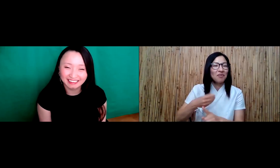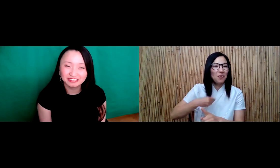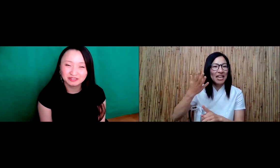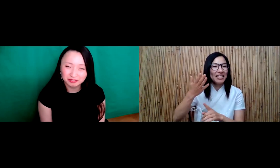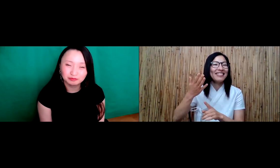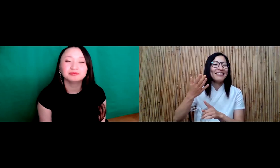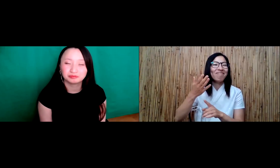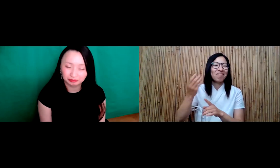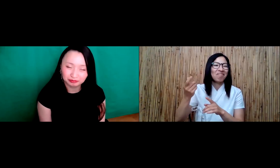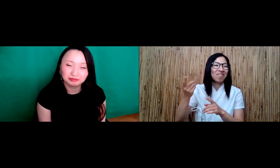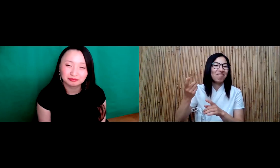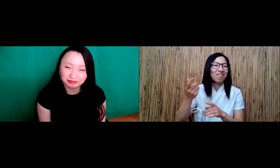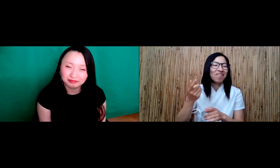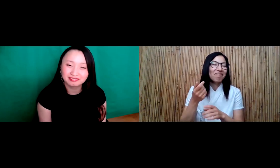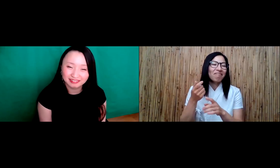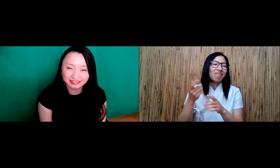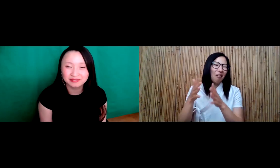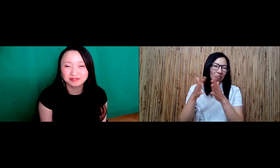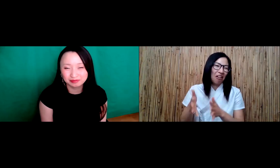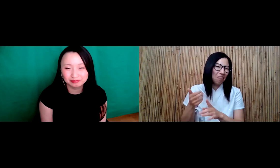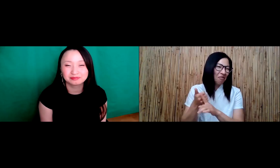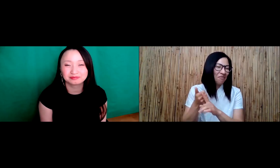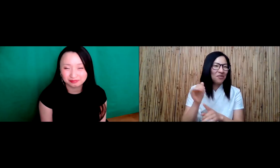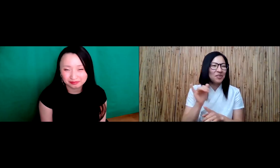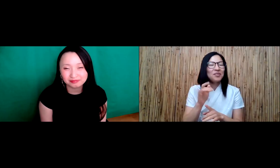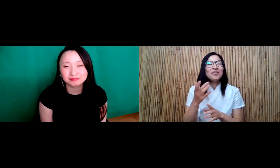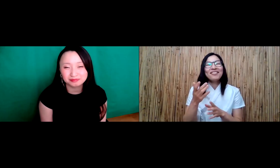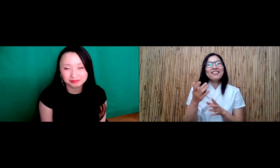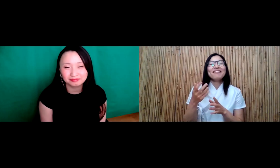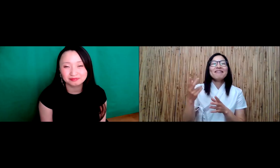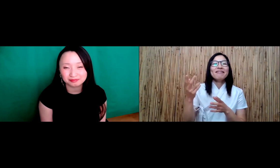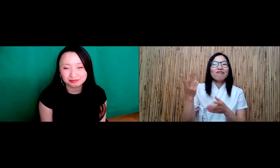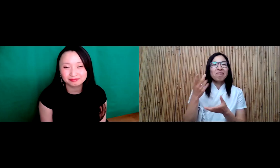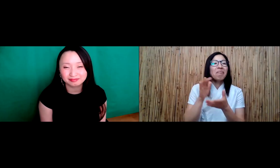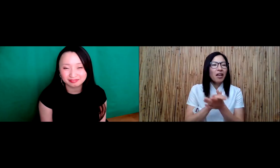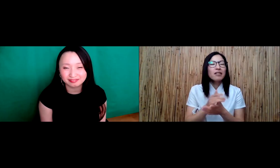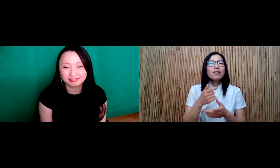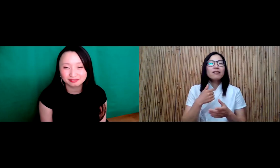I was coming from. My husband is white.